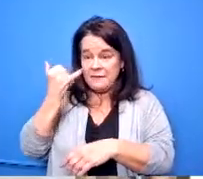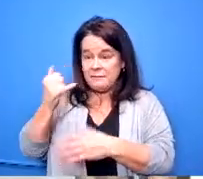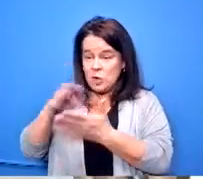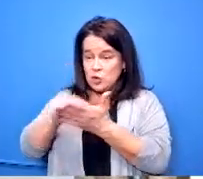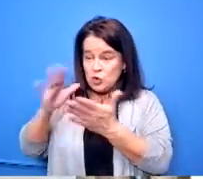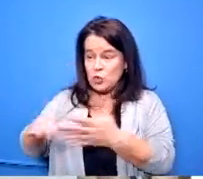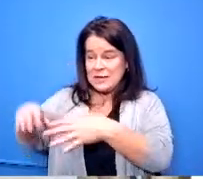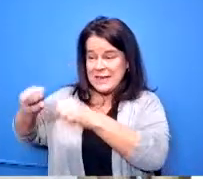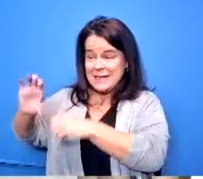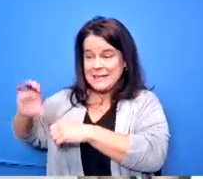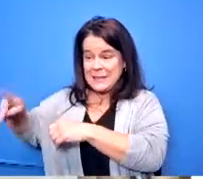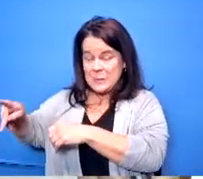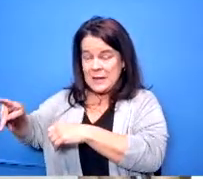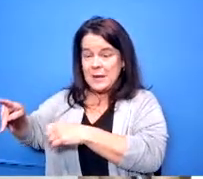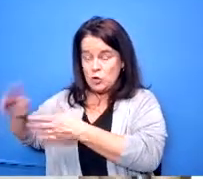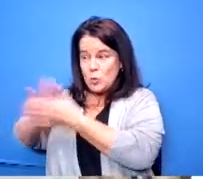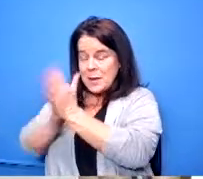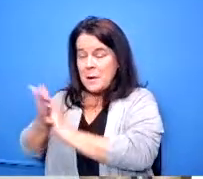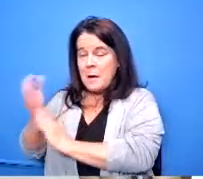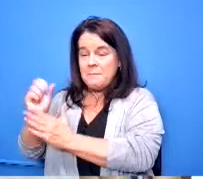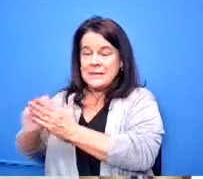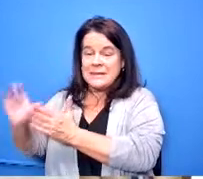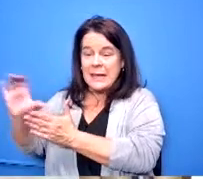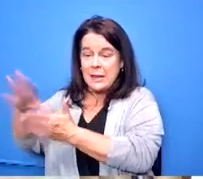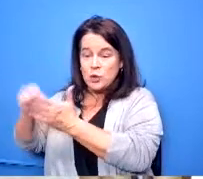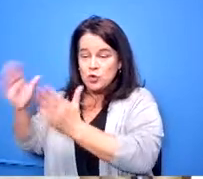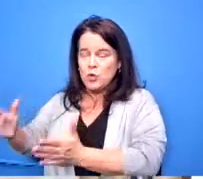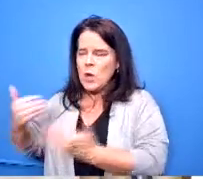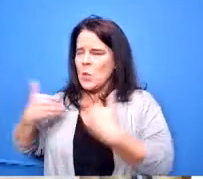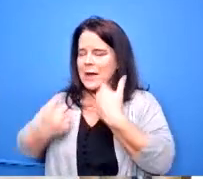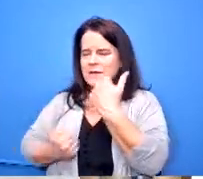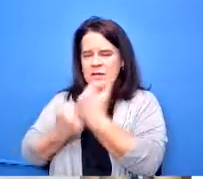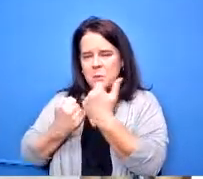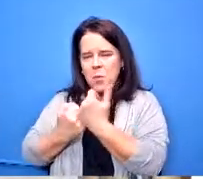that are provided in all of our buildings for students that are high school students going to